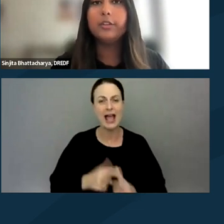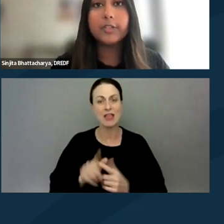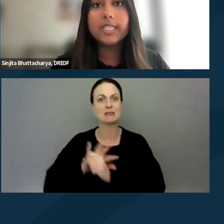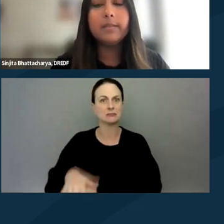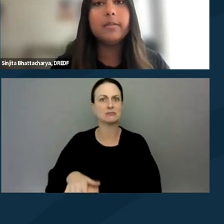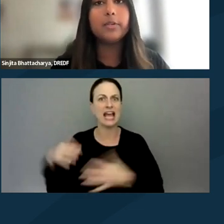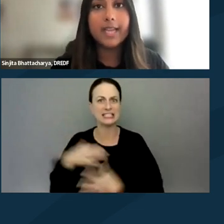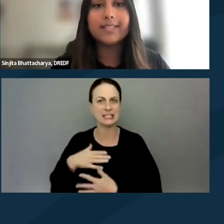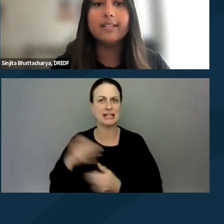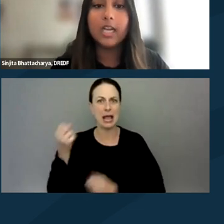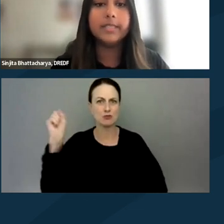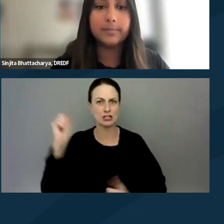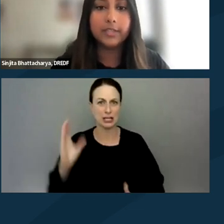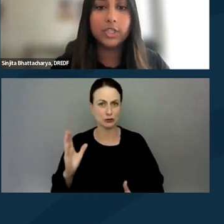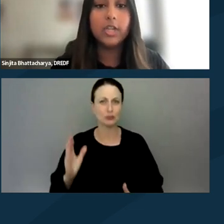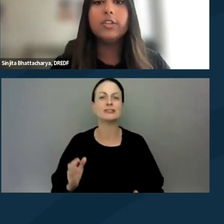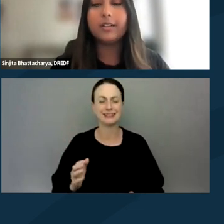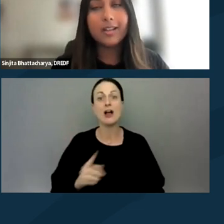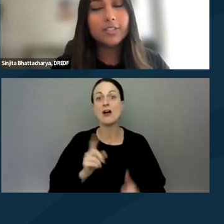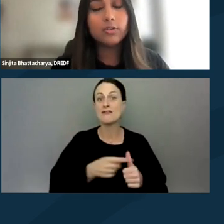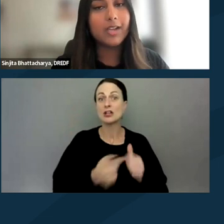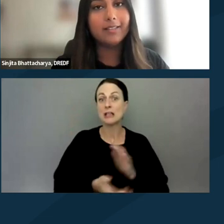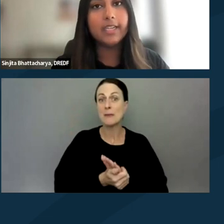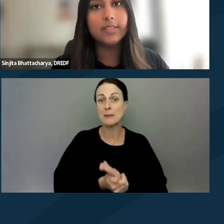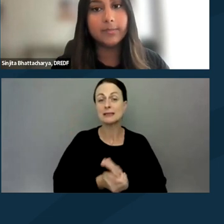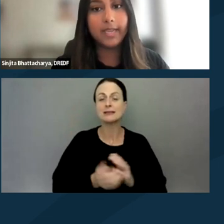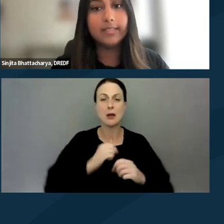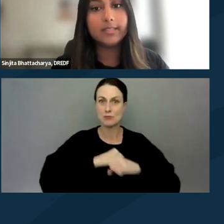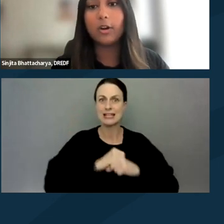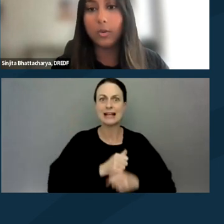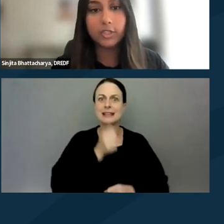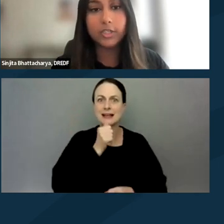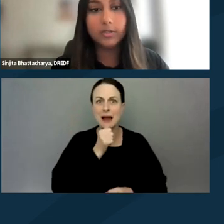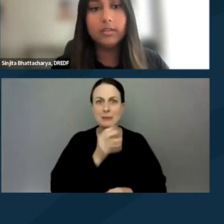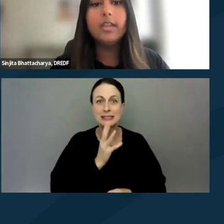The First Amendment protects anonymous speech. So the constitutionality of these bans are questionable,